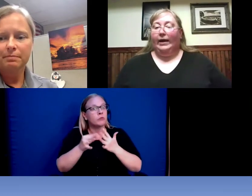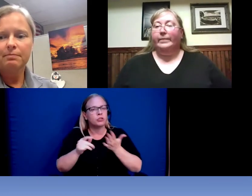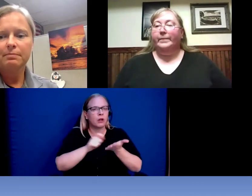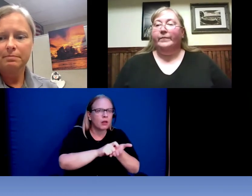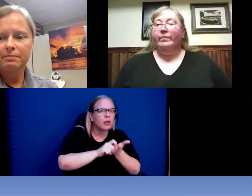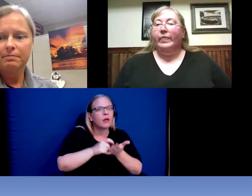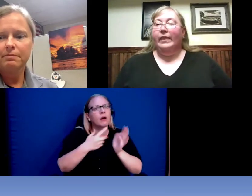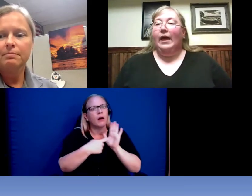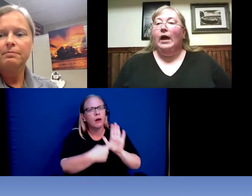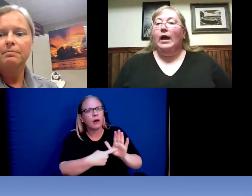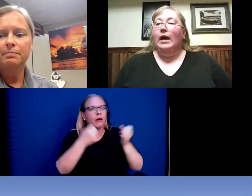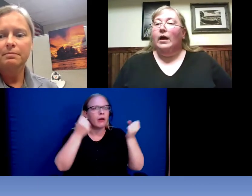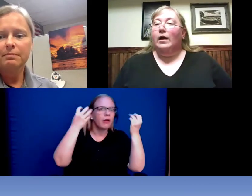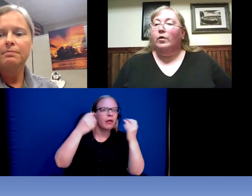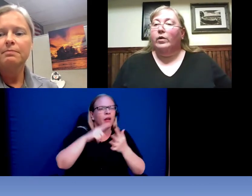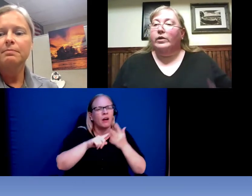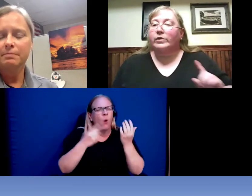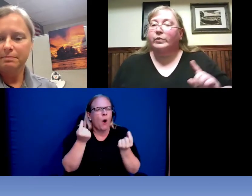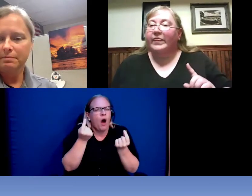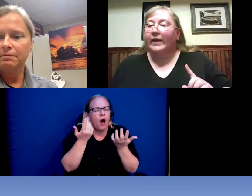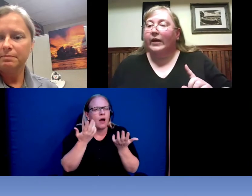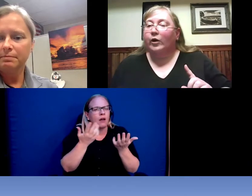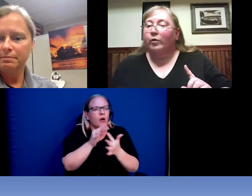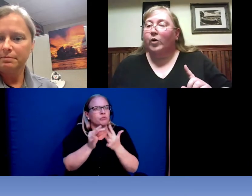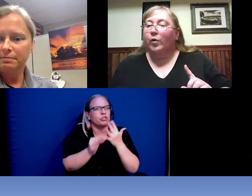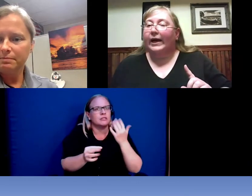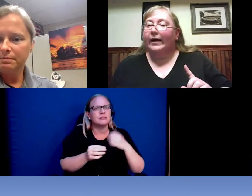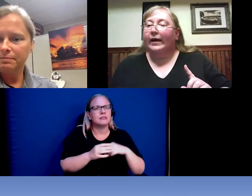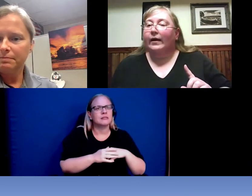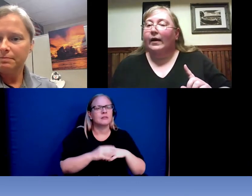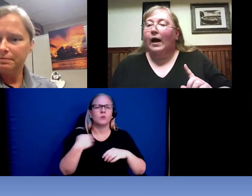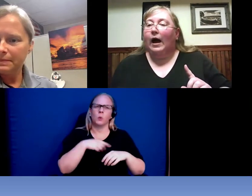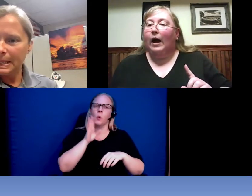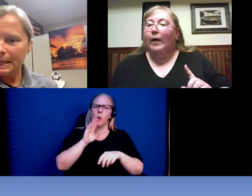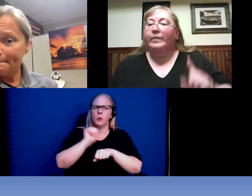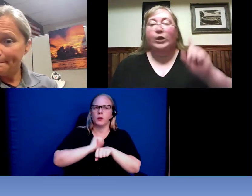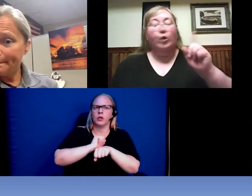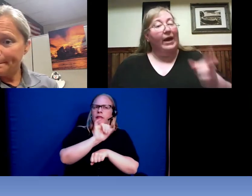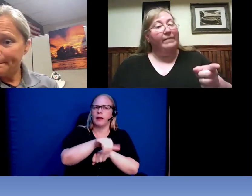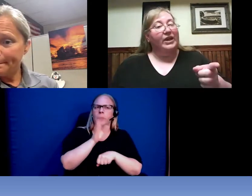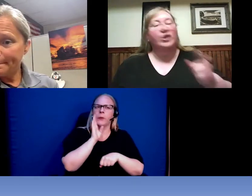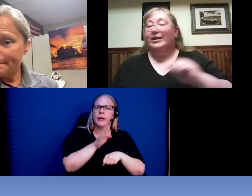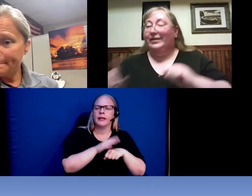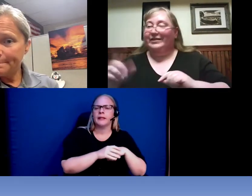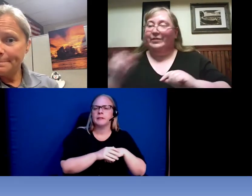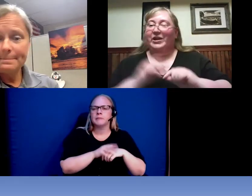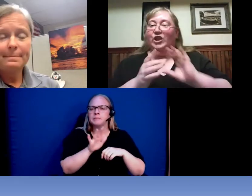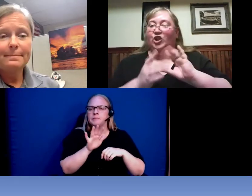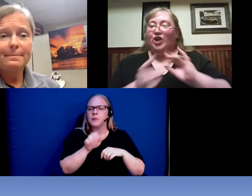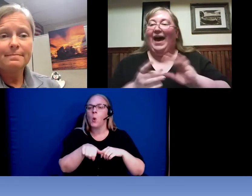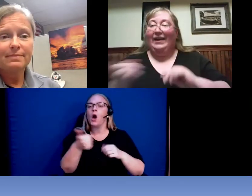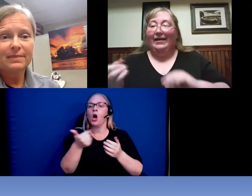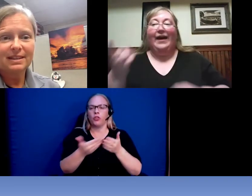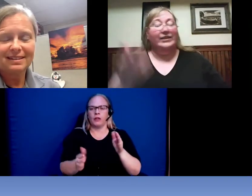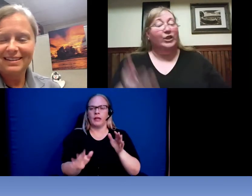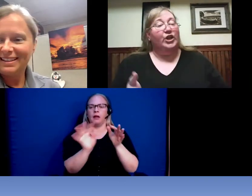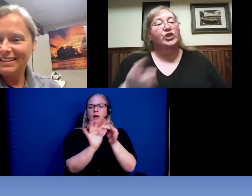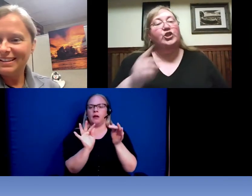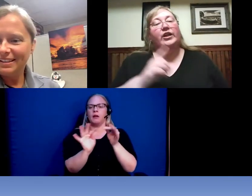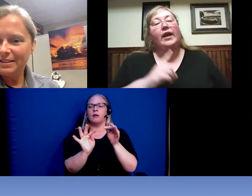there was one thing here real quick. You mentioned someone in the chat had a suggestion